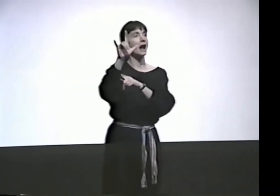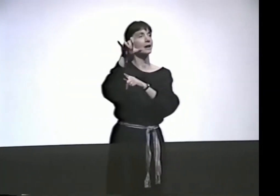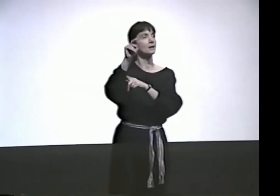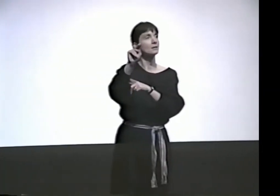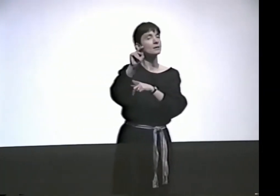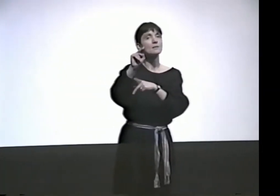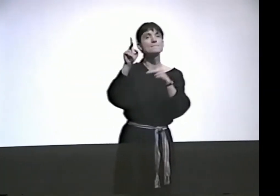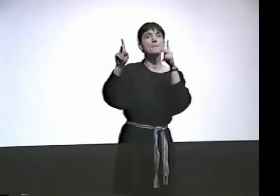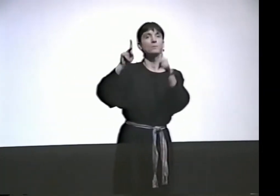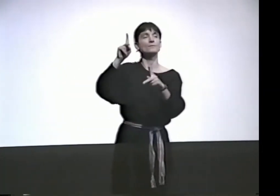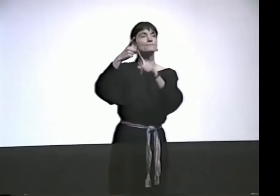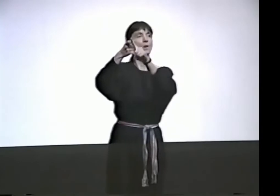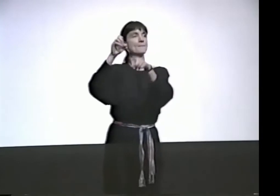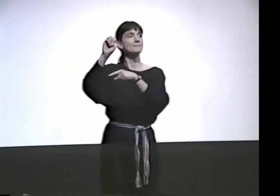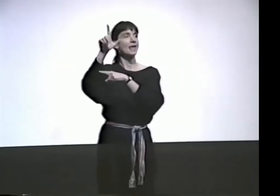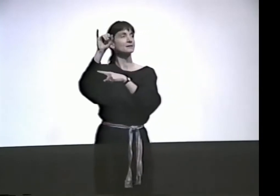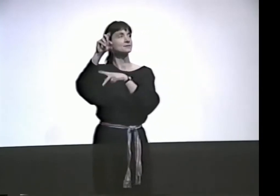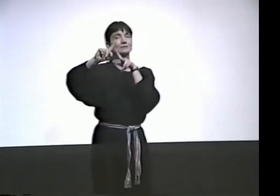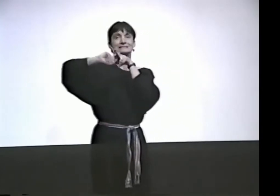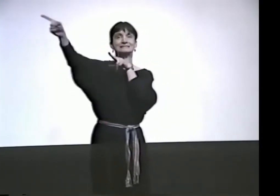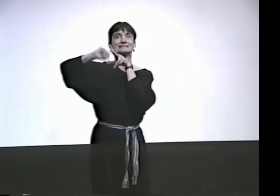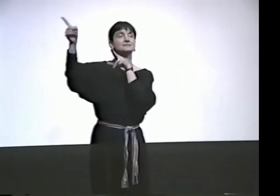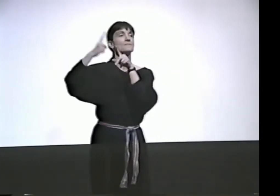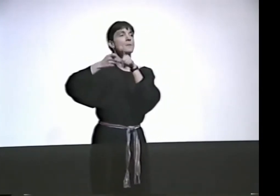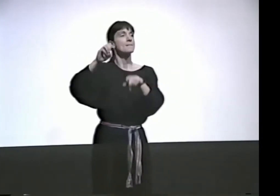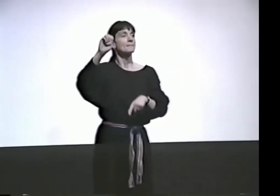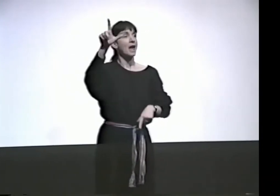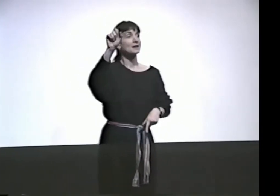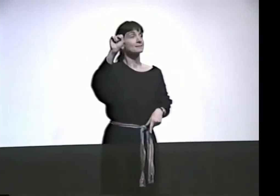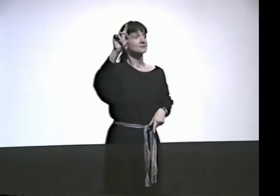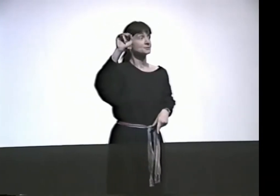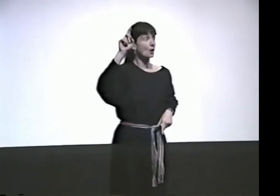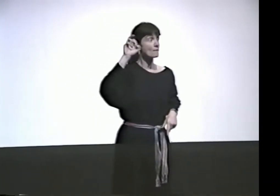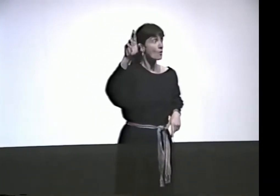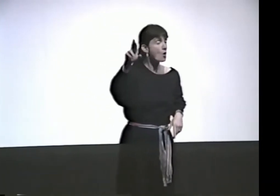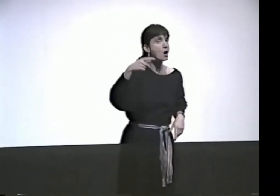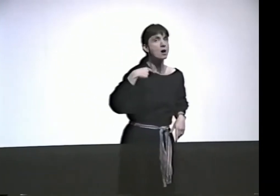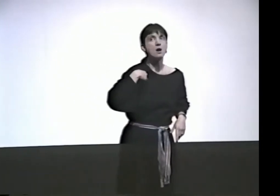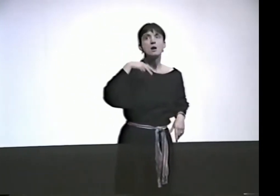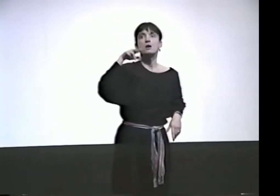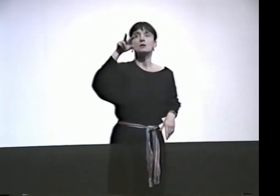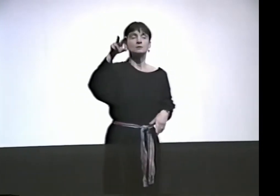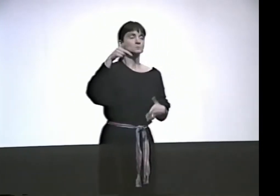ABOUT ILLEGAL ALIENS, PEOPLE FROM EL SALVADOR WHO ARE REFUGEES, HAVE LEFT FROM THERE,